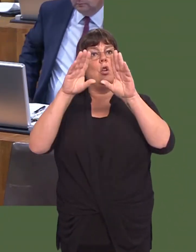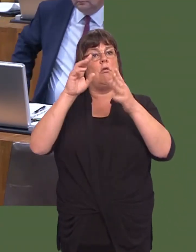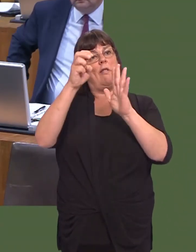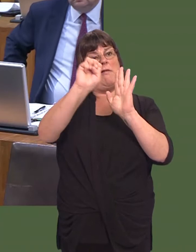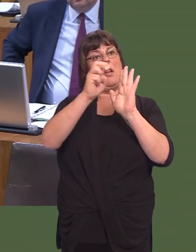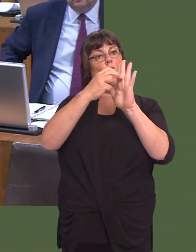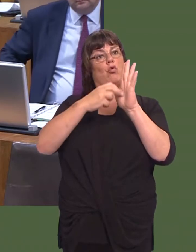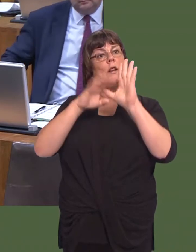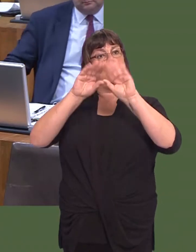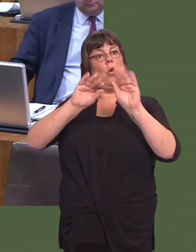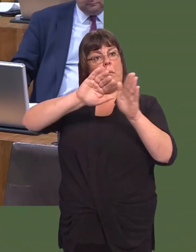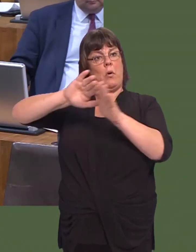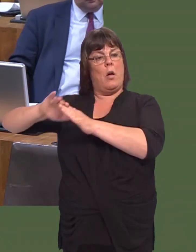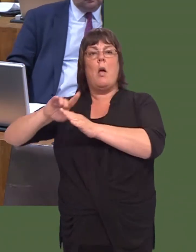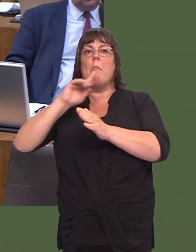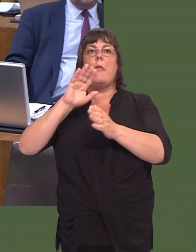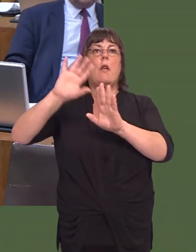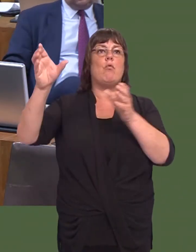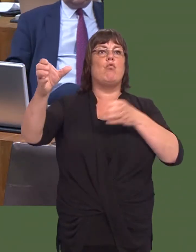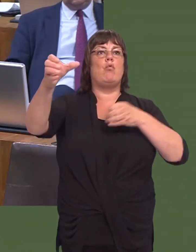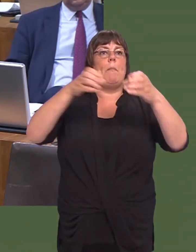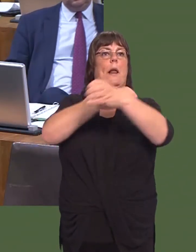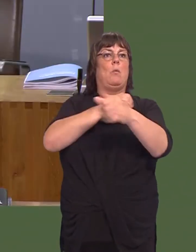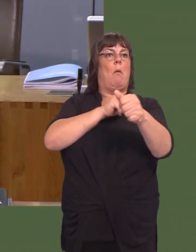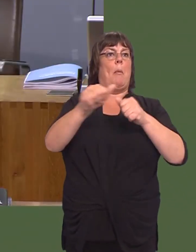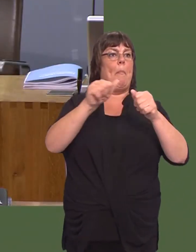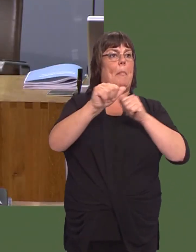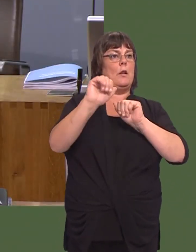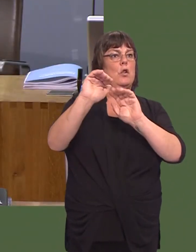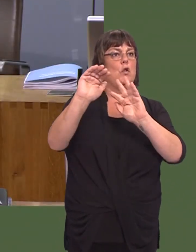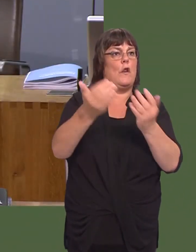What was put in place was better than what was there before: a far more comprehensive service run directly by the health board.